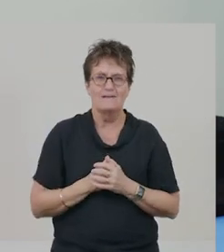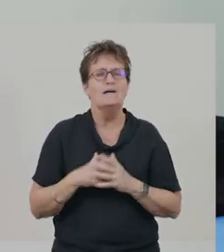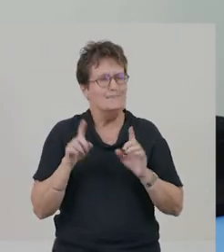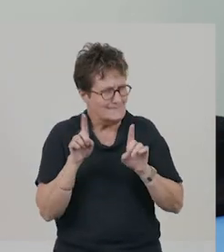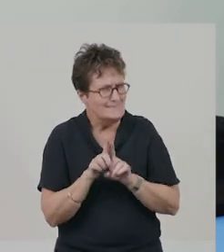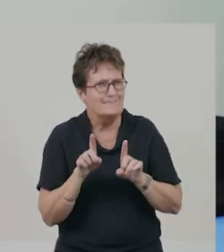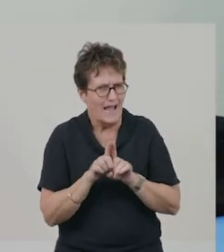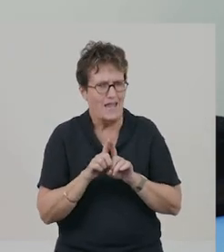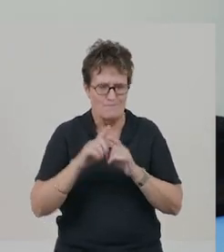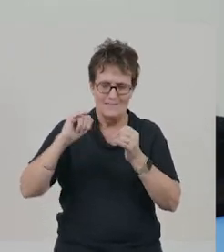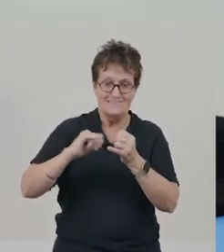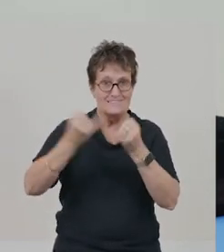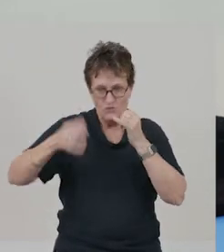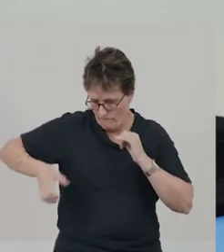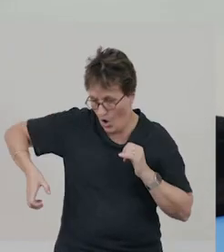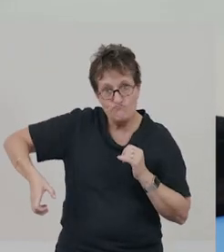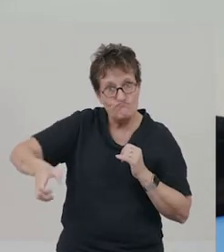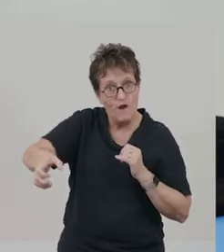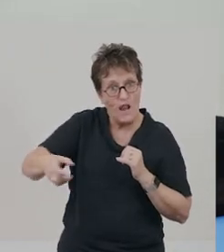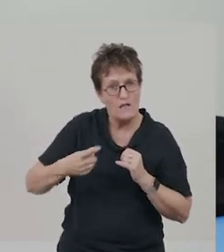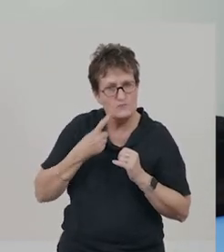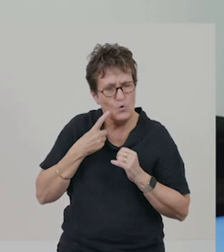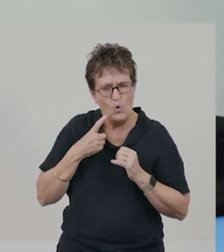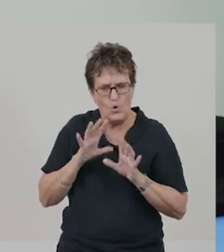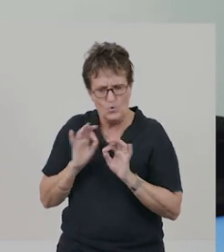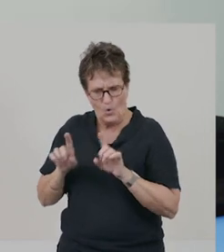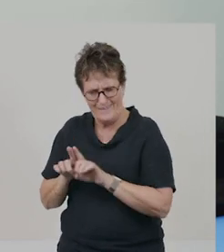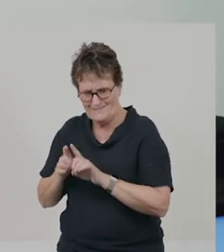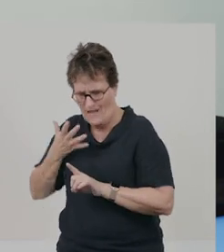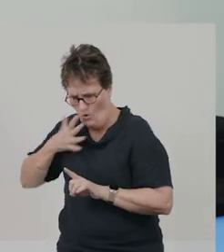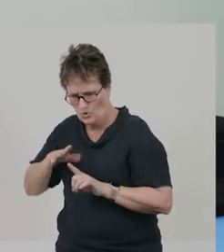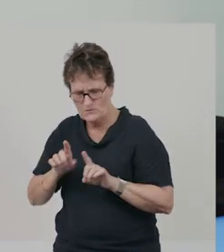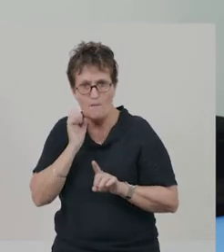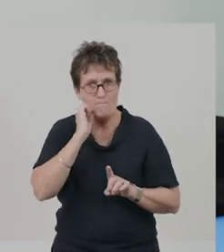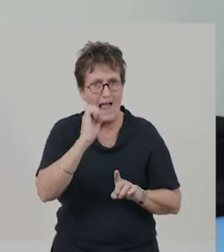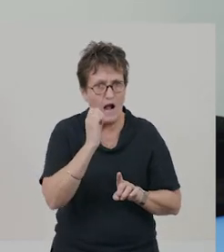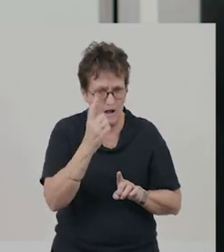It’s the same reason that the silver railing that I tested wasn’t as hot as the black one.